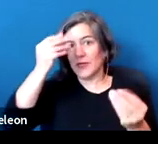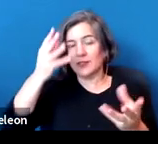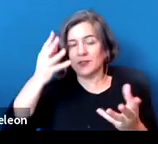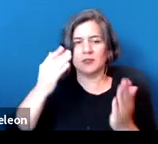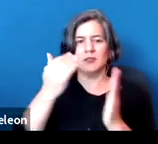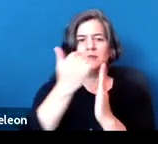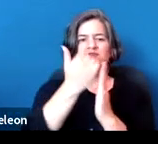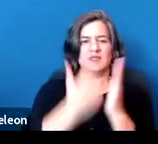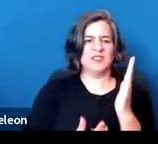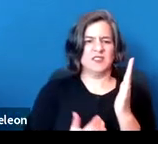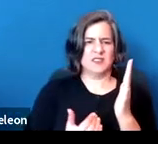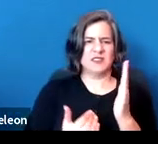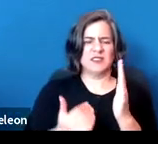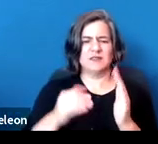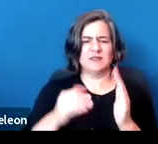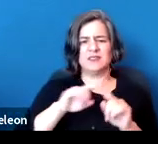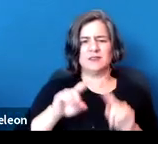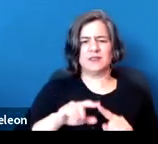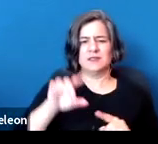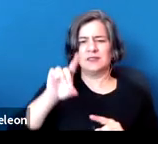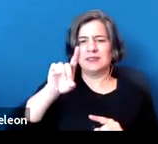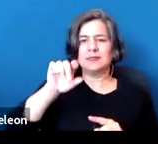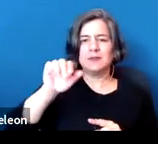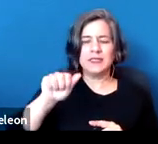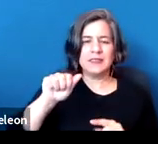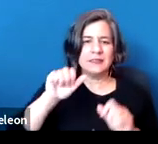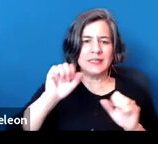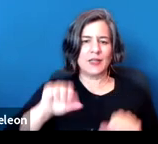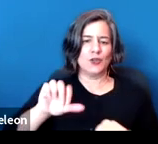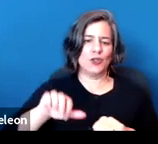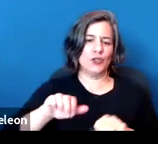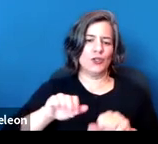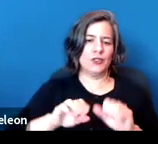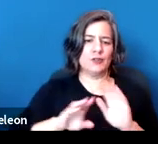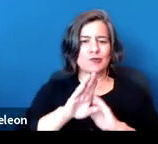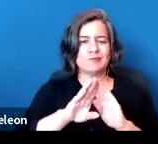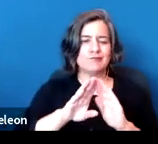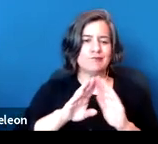of disabilities that might create risk or threat.